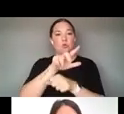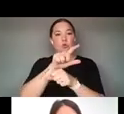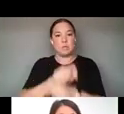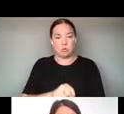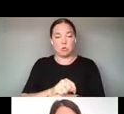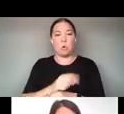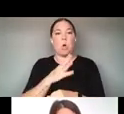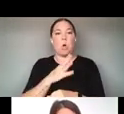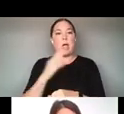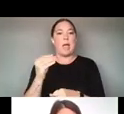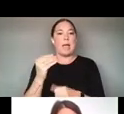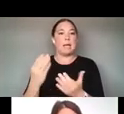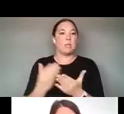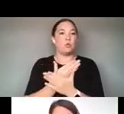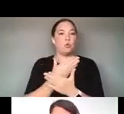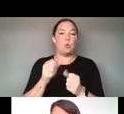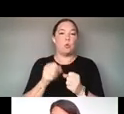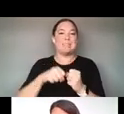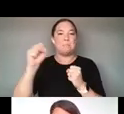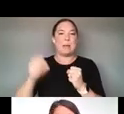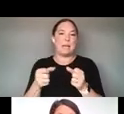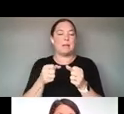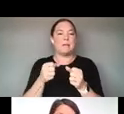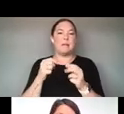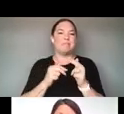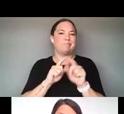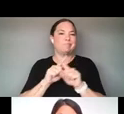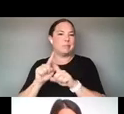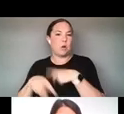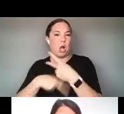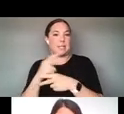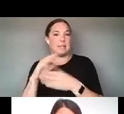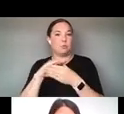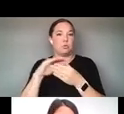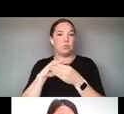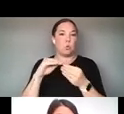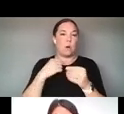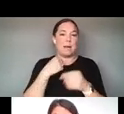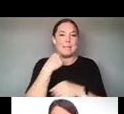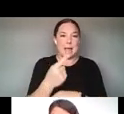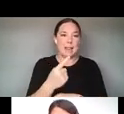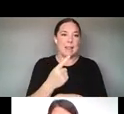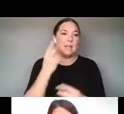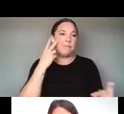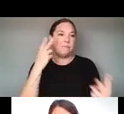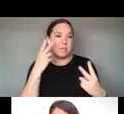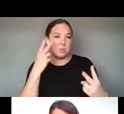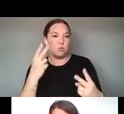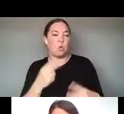AND VISUAL EXPRESSION AND ALSO PERFORMANCE THAT USES FILM, CINEMA, AUDIO, BROADCAST, NEW MEDIA,